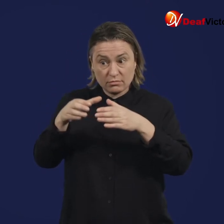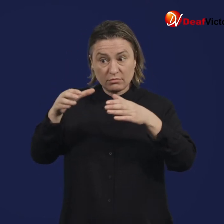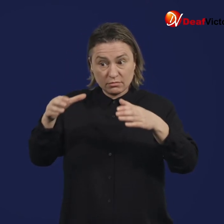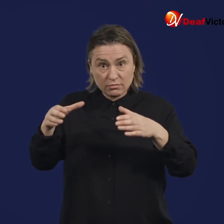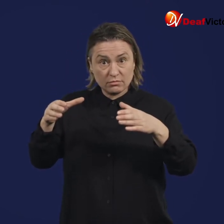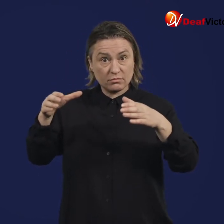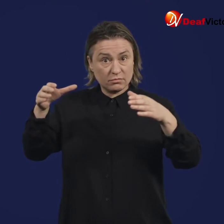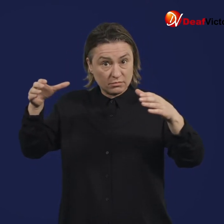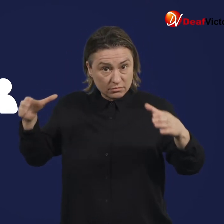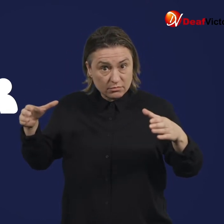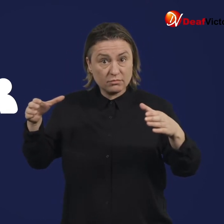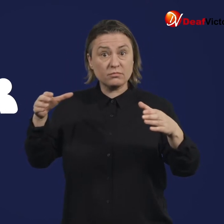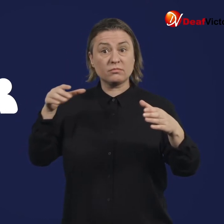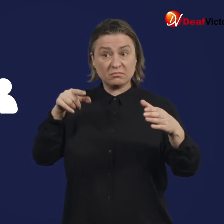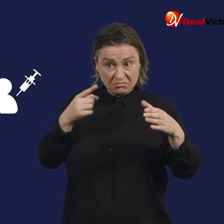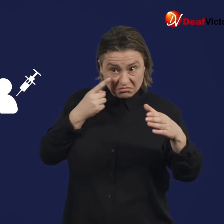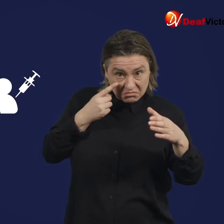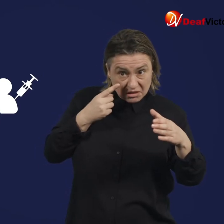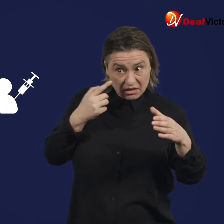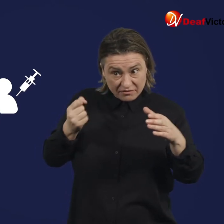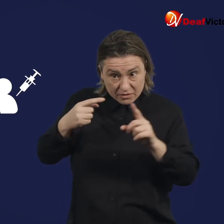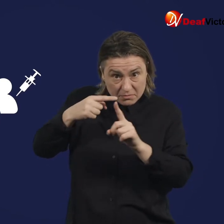The first phase is trialed on dozens of participants, then hundreds of participants, then thousands of participants.